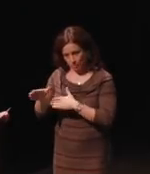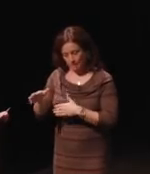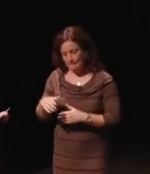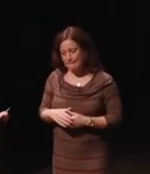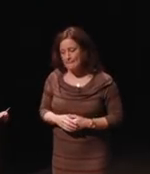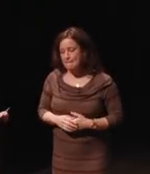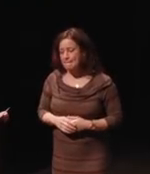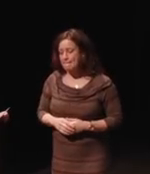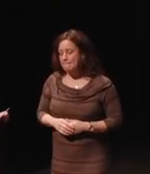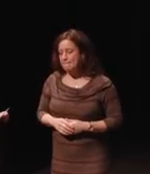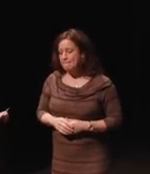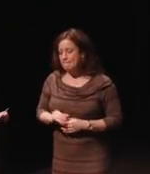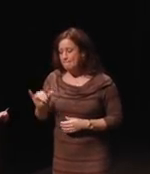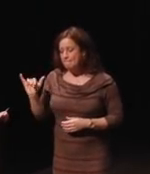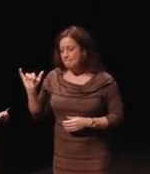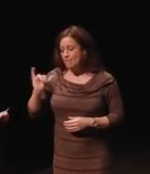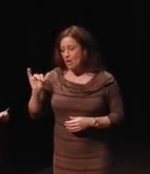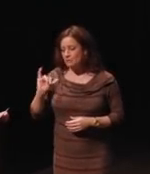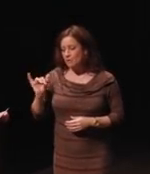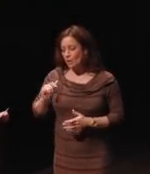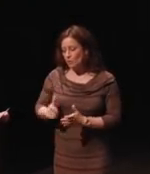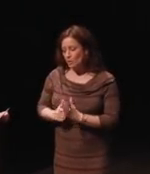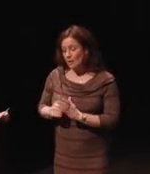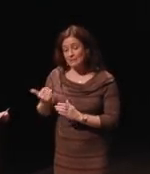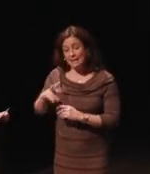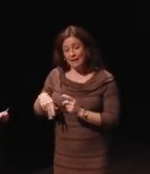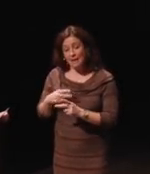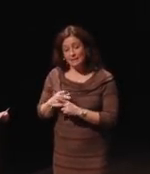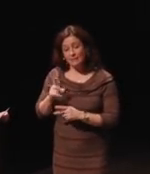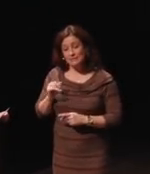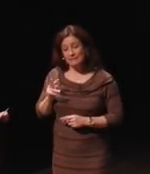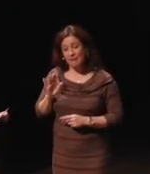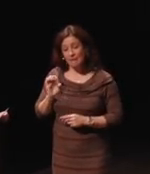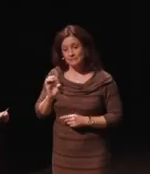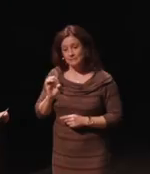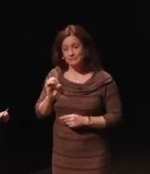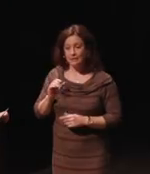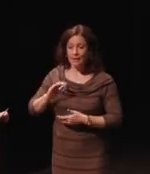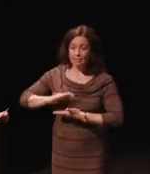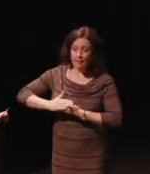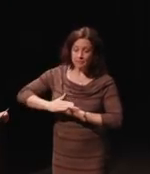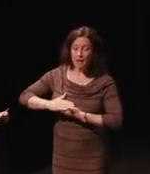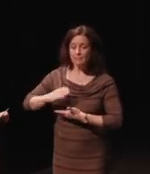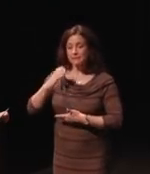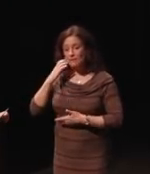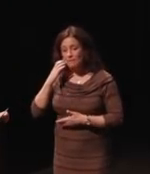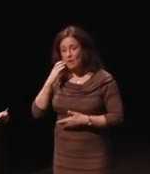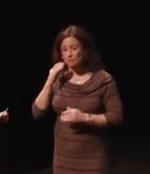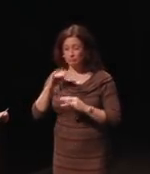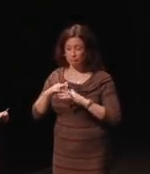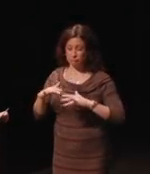It also requires any kind of device; laptops, cell phones, you name it to have